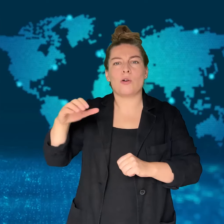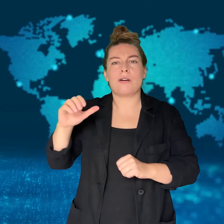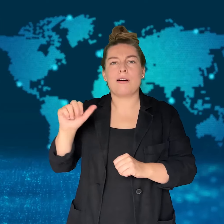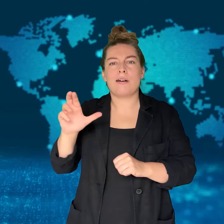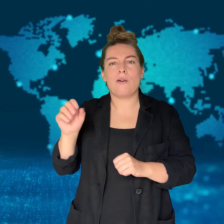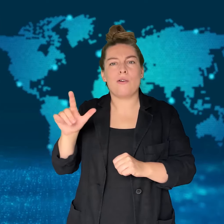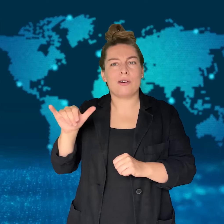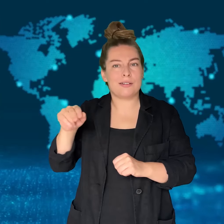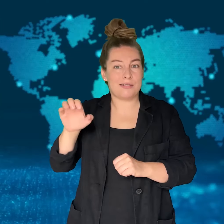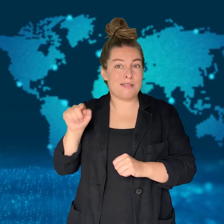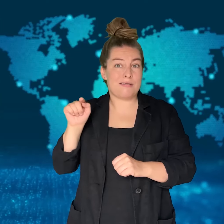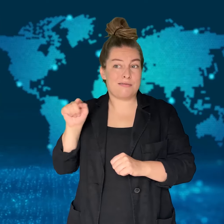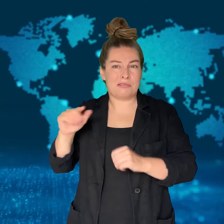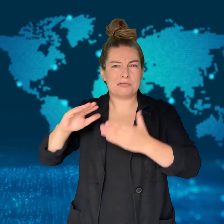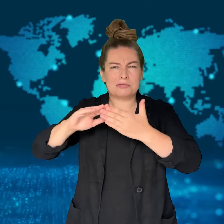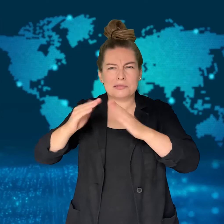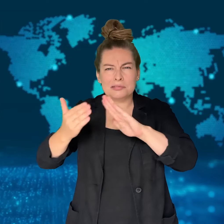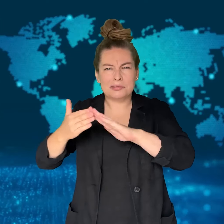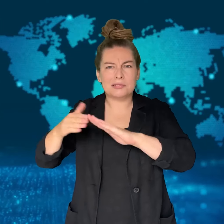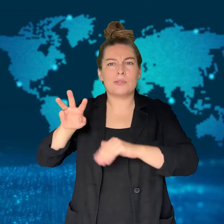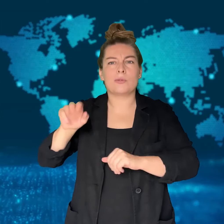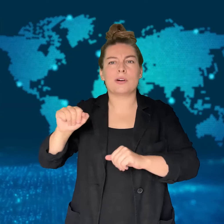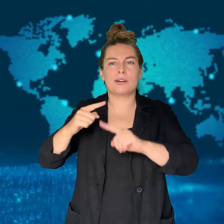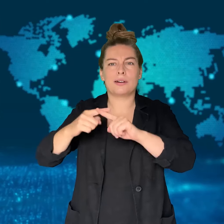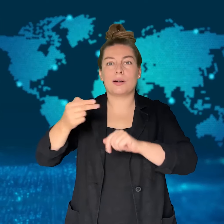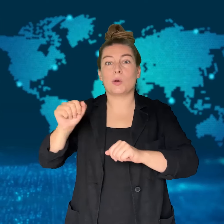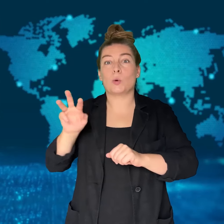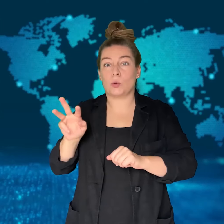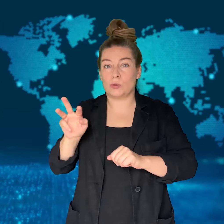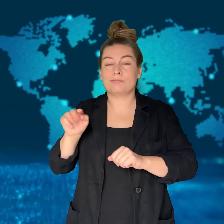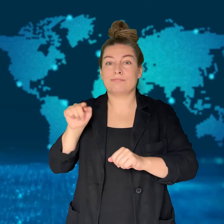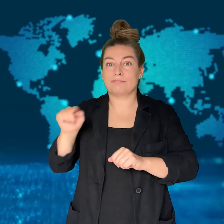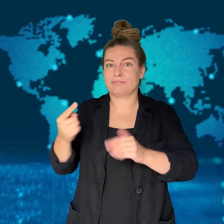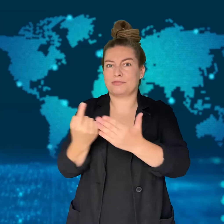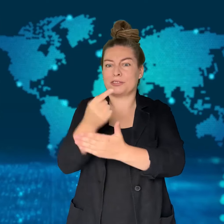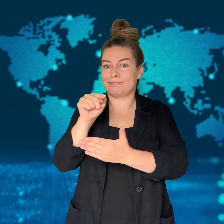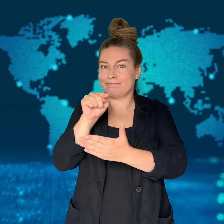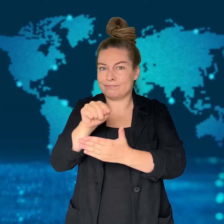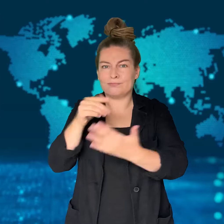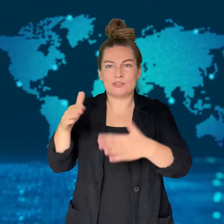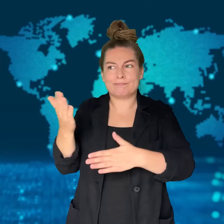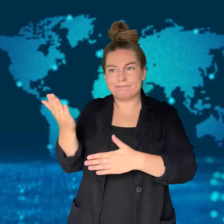Firefighters were called to the O'Hare International Airport